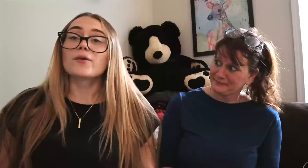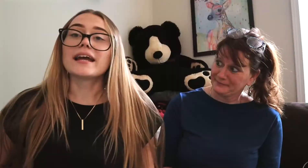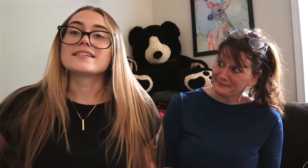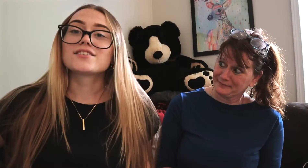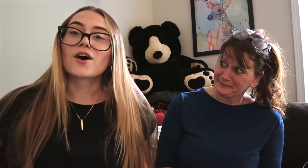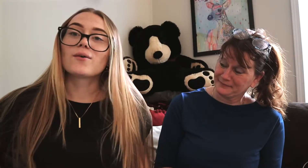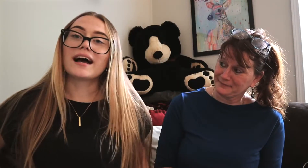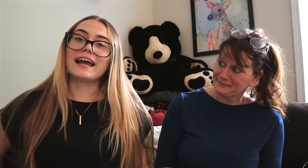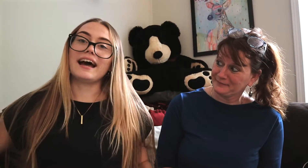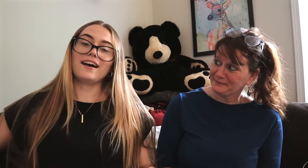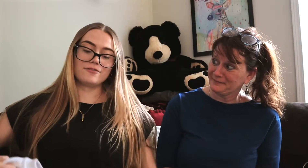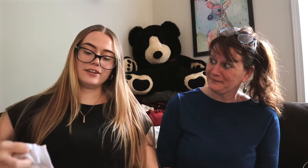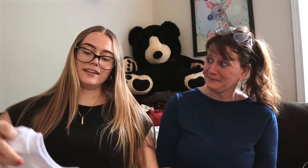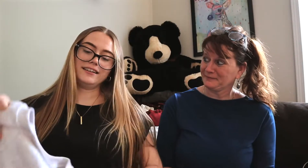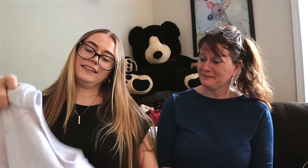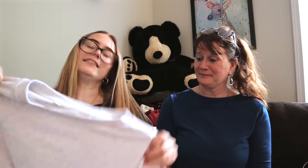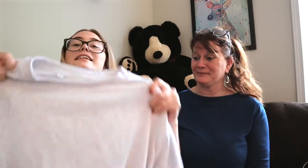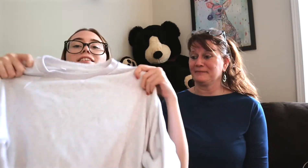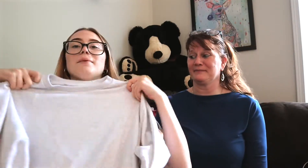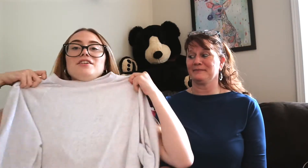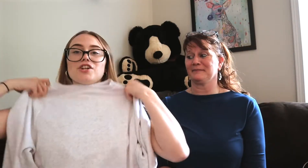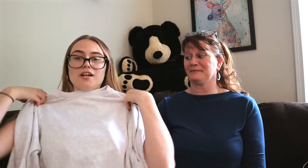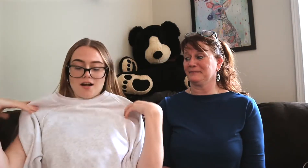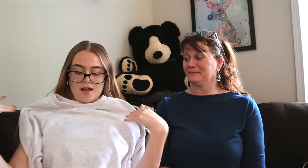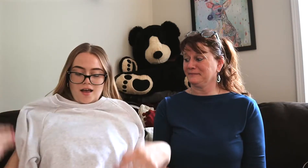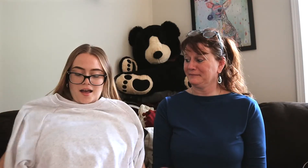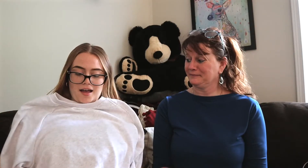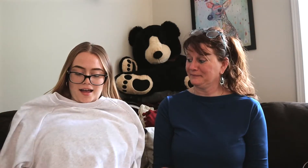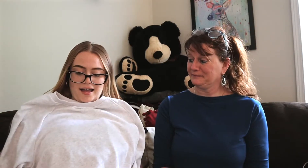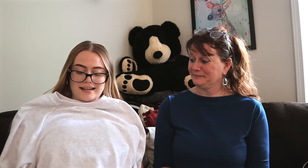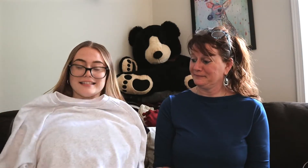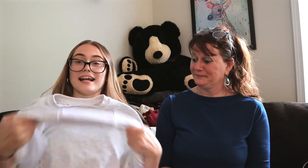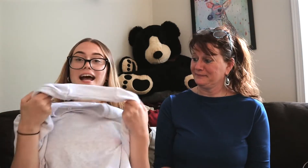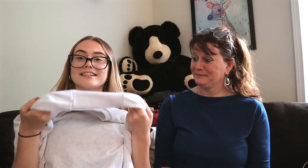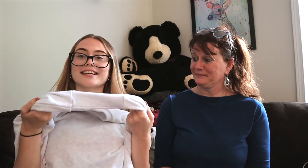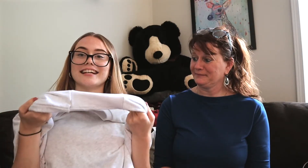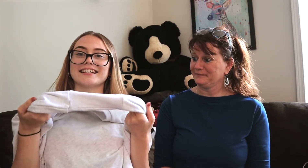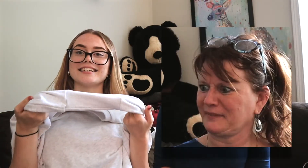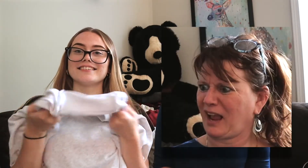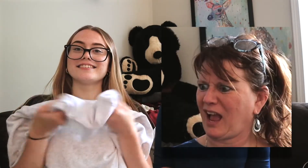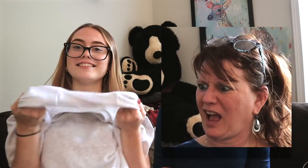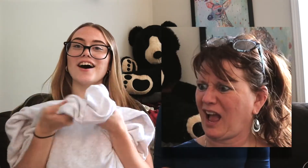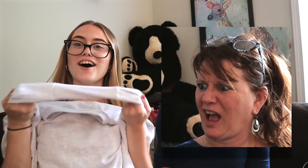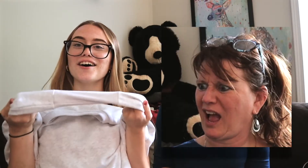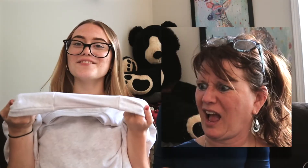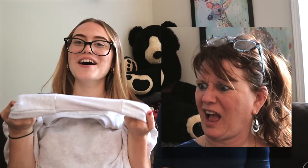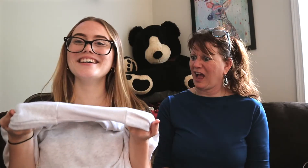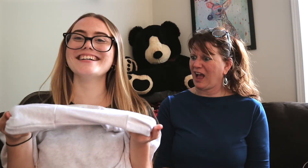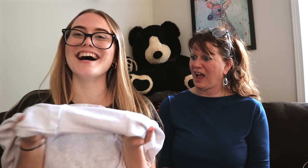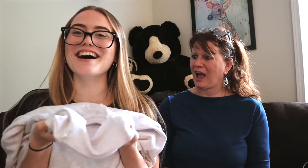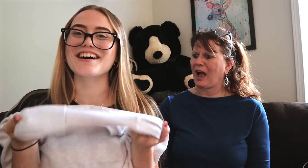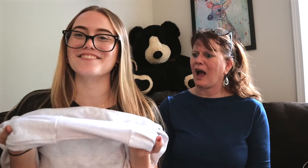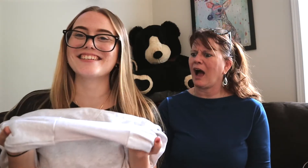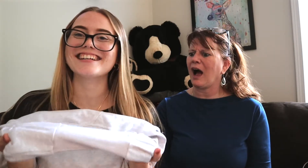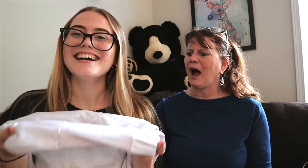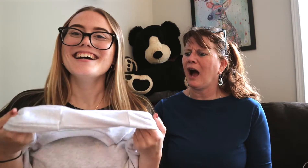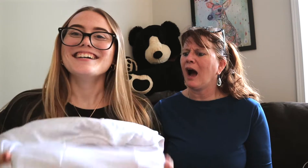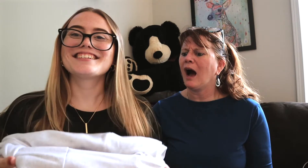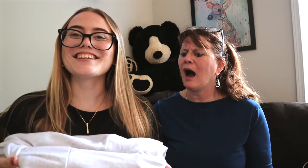okay so i have this sweatshirt *record scratch* and it has connected arm---... arms *laugh*